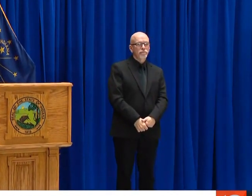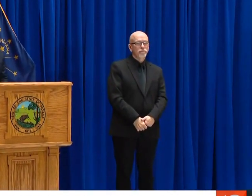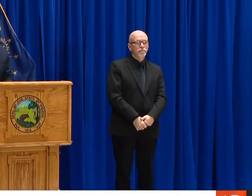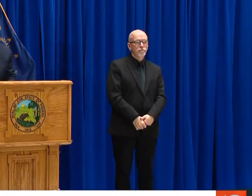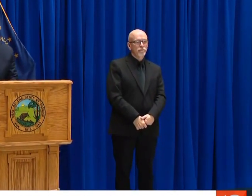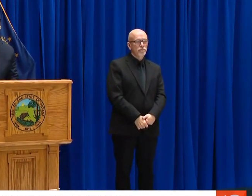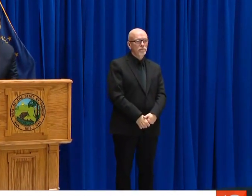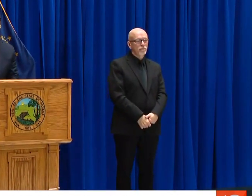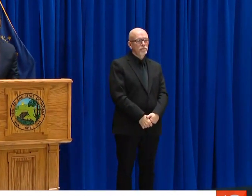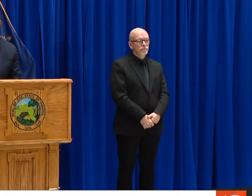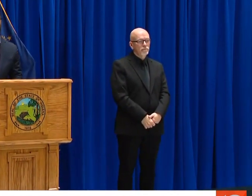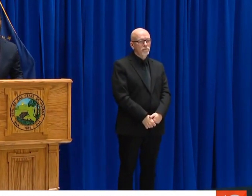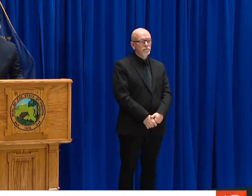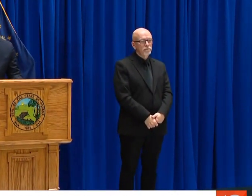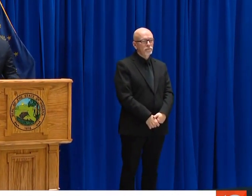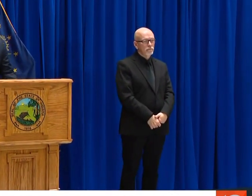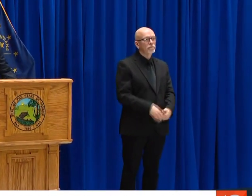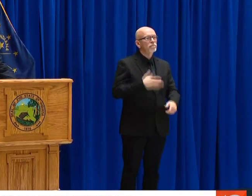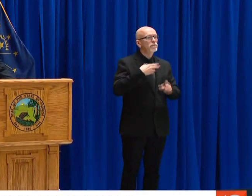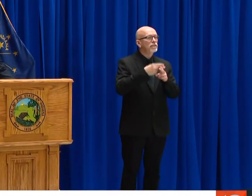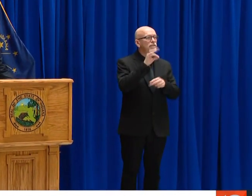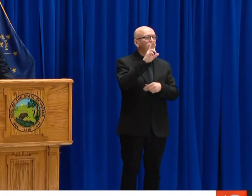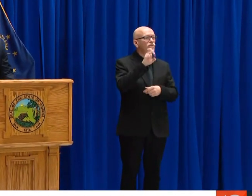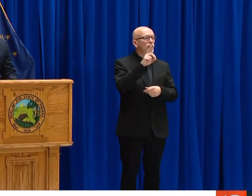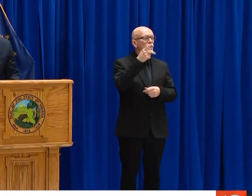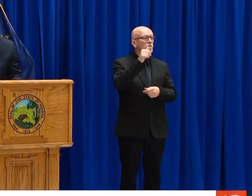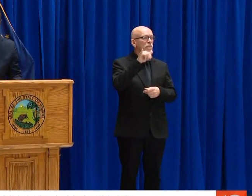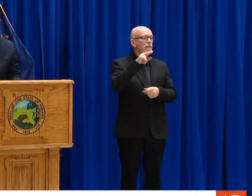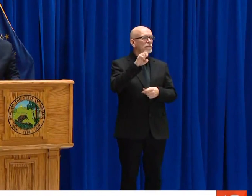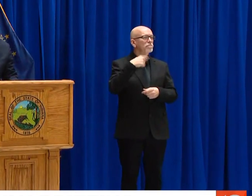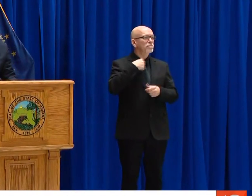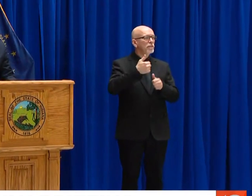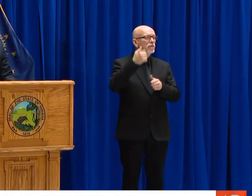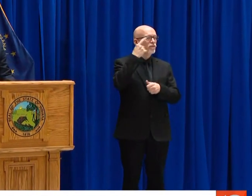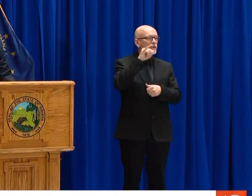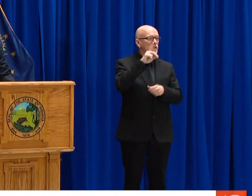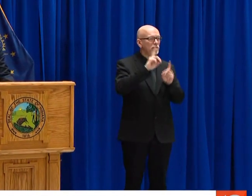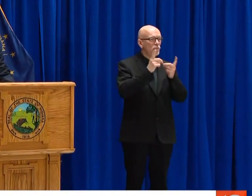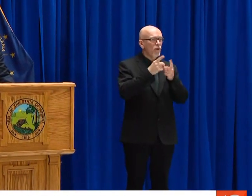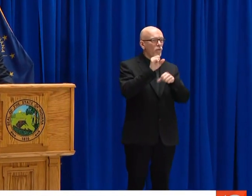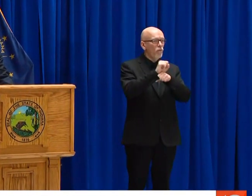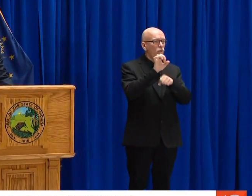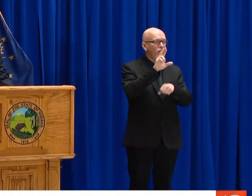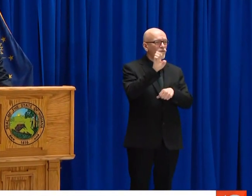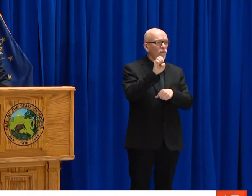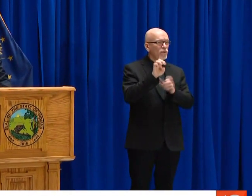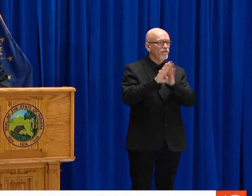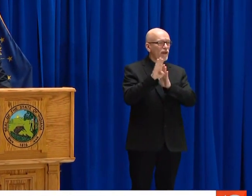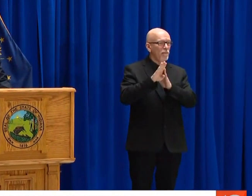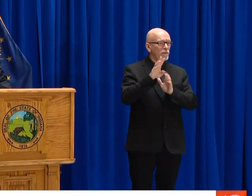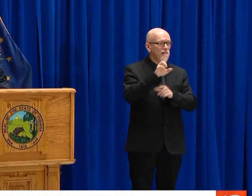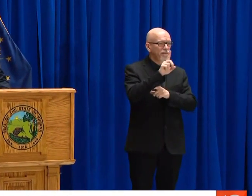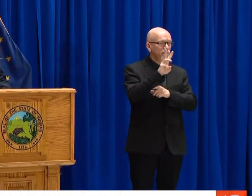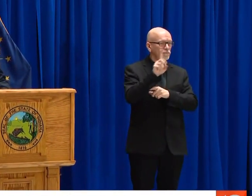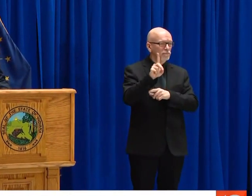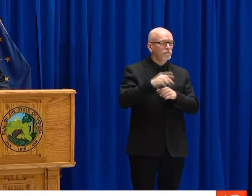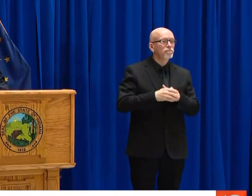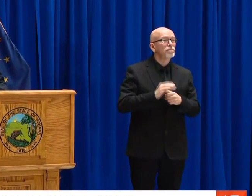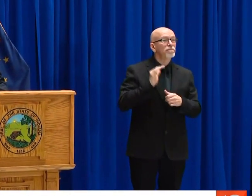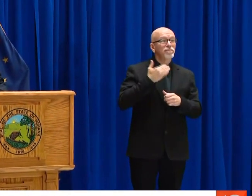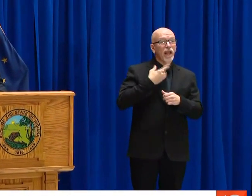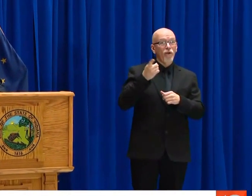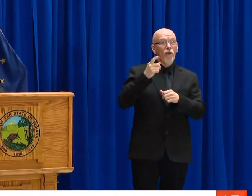KIND OF A WEEKLY BASIS?